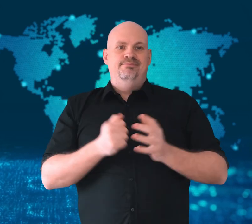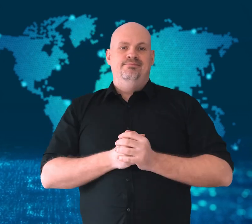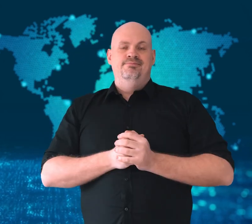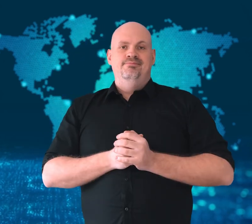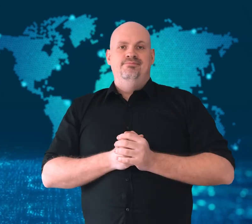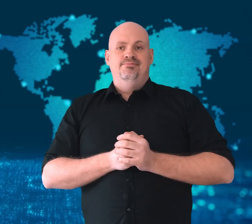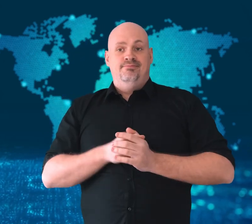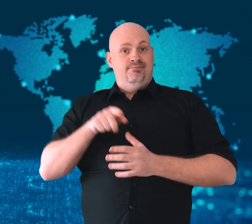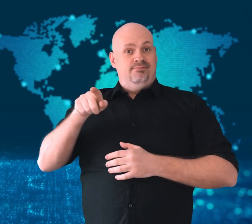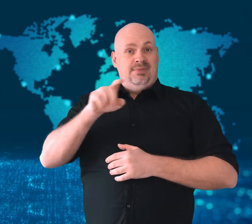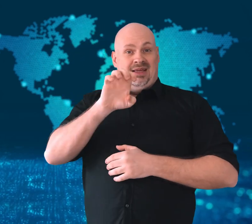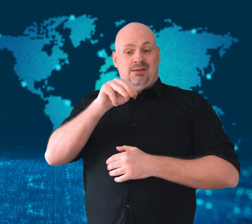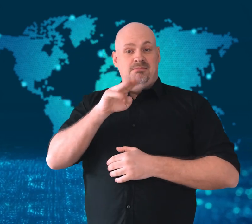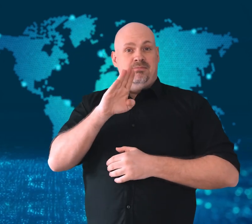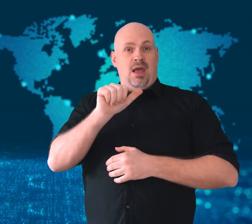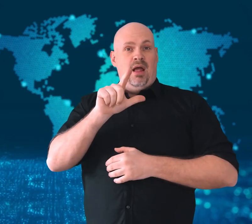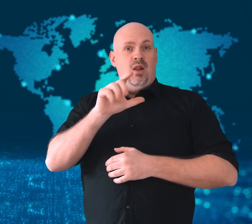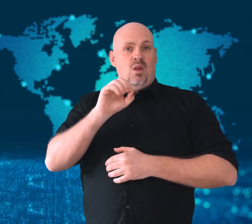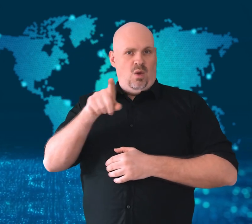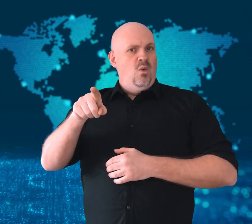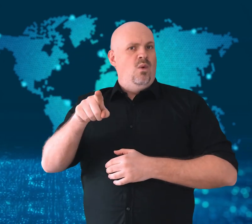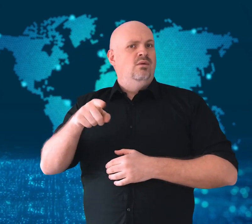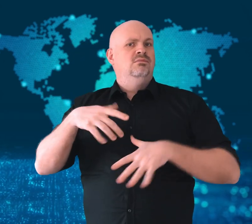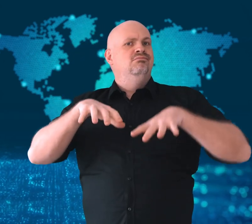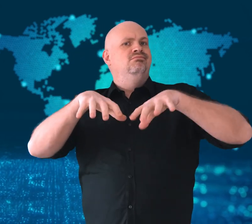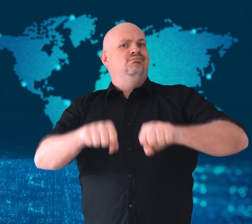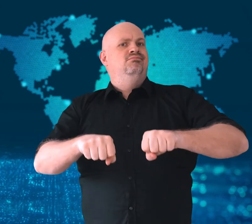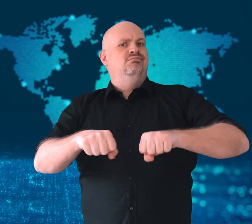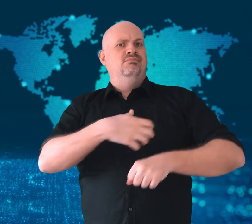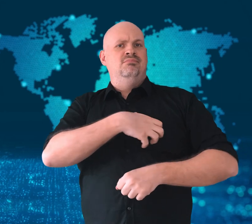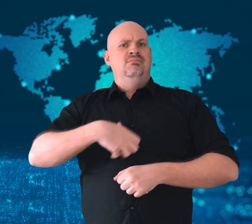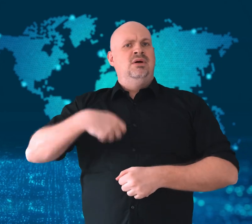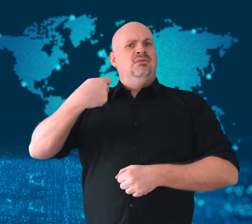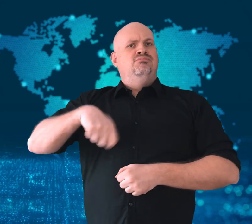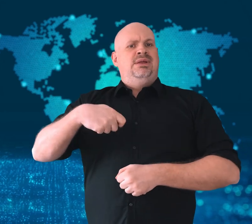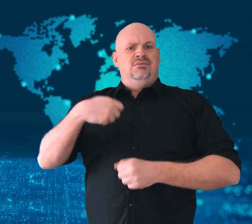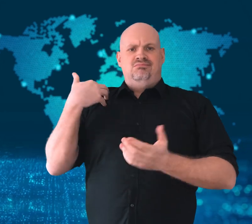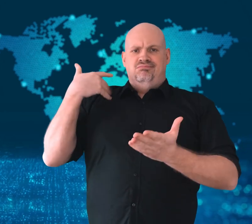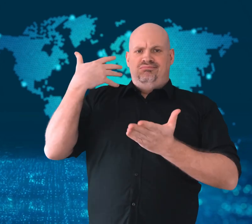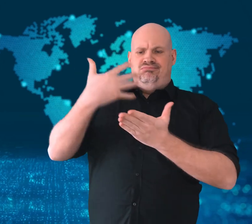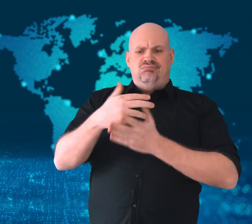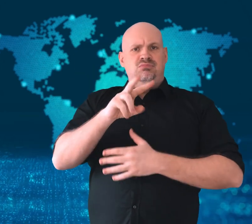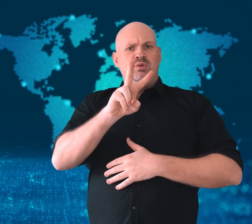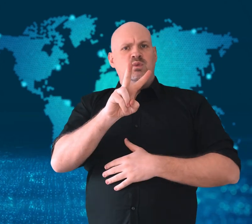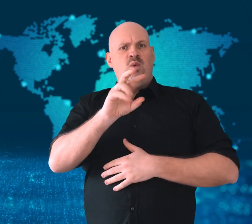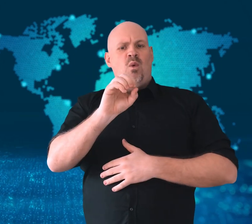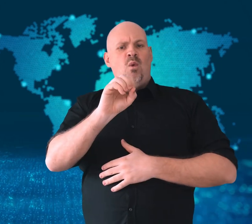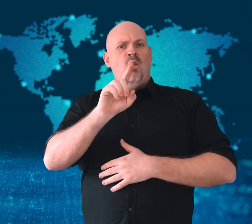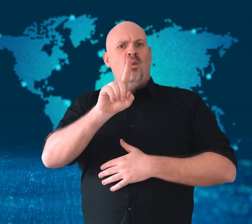He has been the country’s president since December 2019,